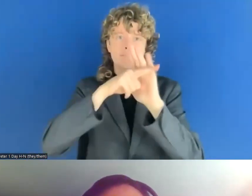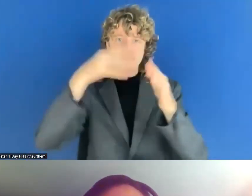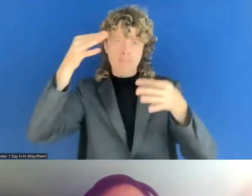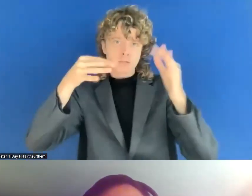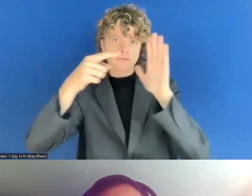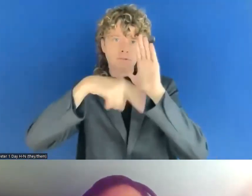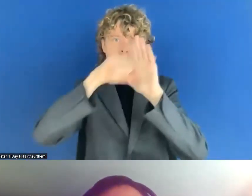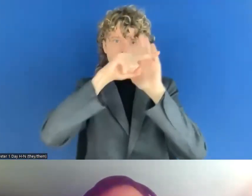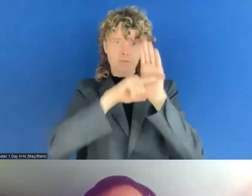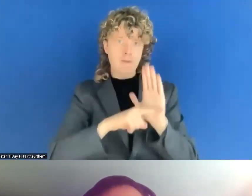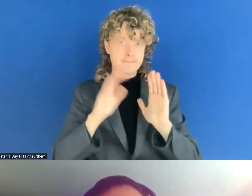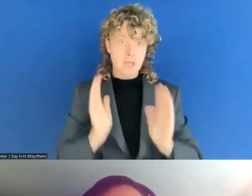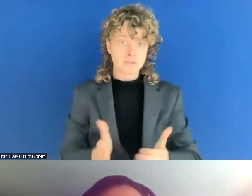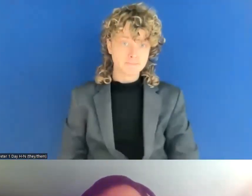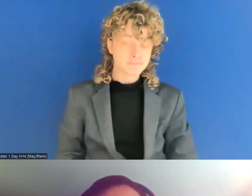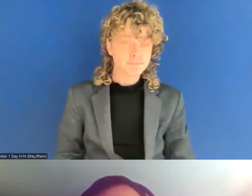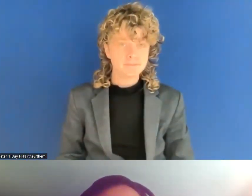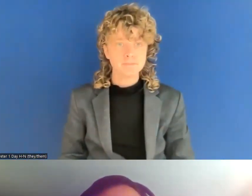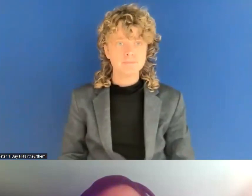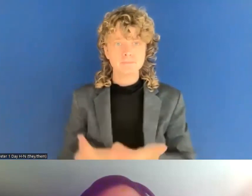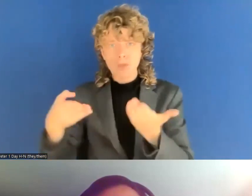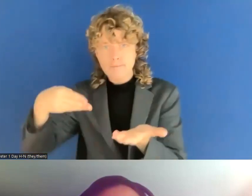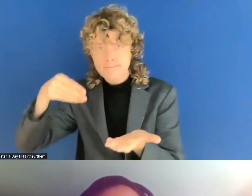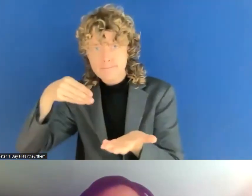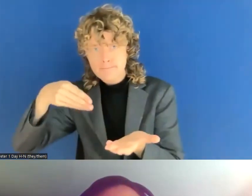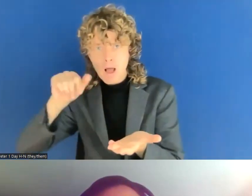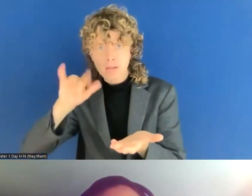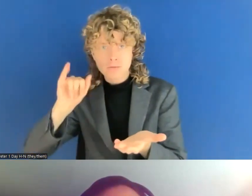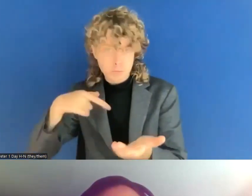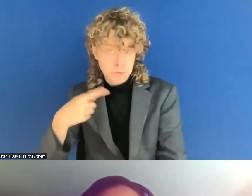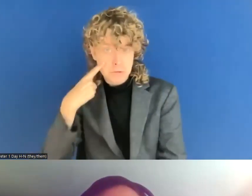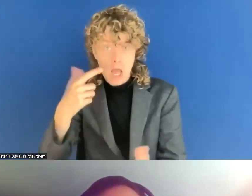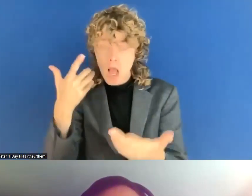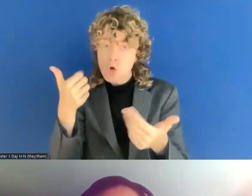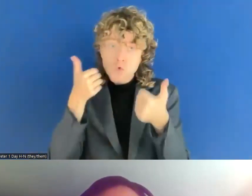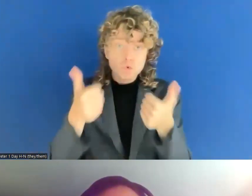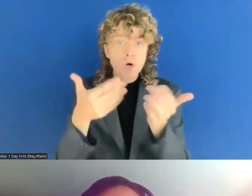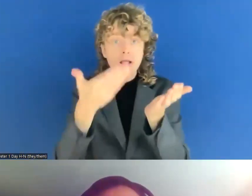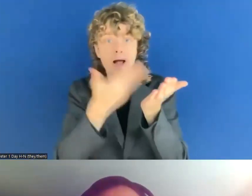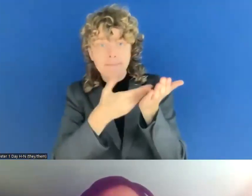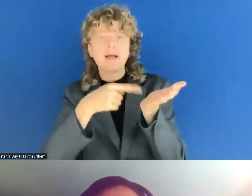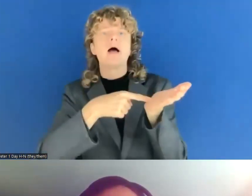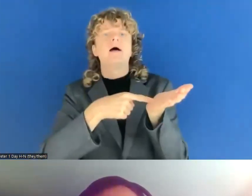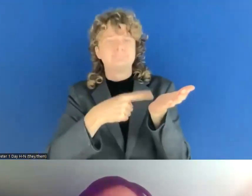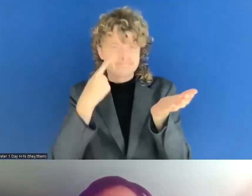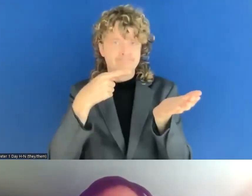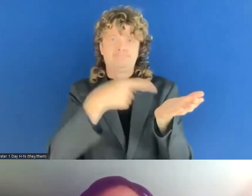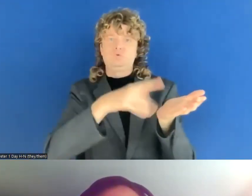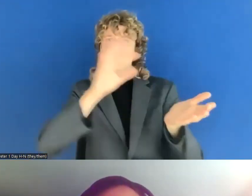involve users in a good way or have you seen any good examples of that in Norway? Absolutely we have seen good examples and there are bodies that are working